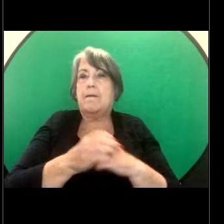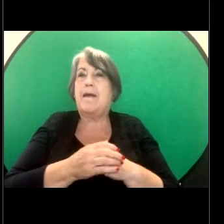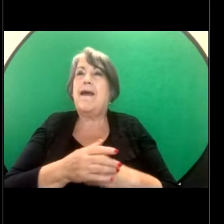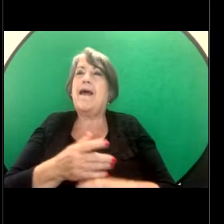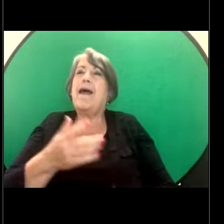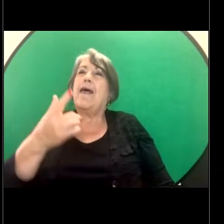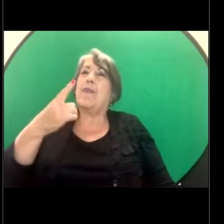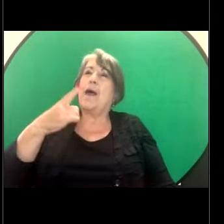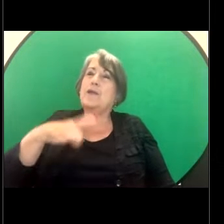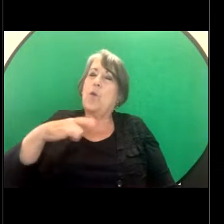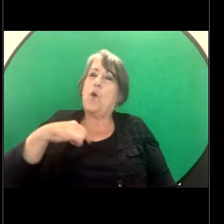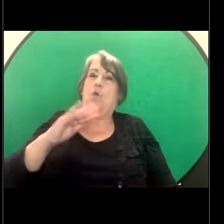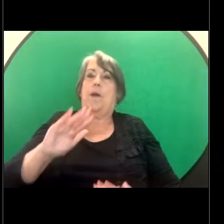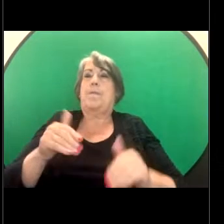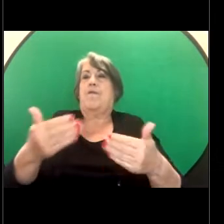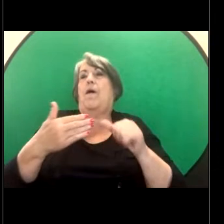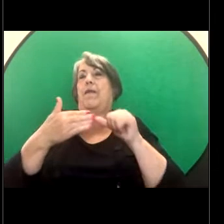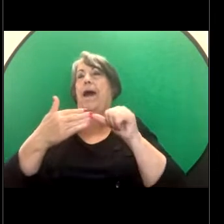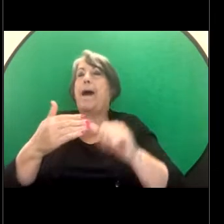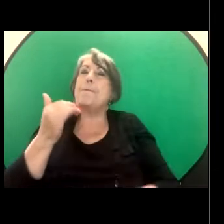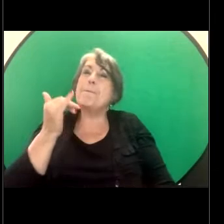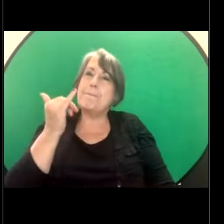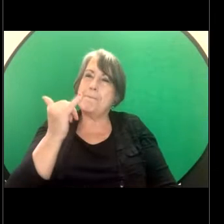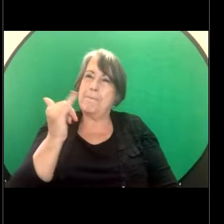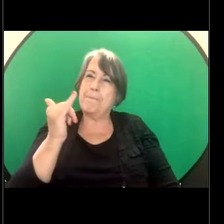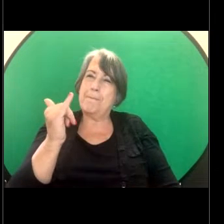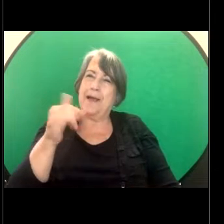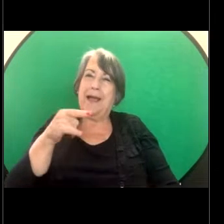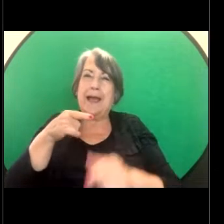we provided the answer maybe, it depends on what the carer said to Paul because